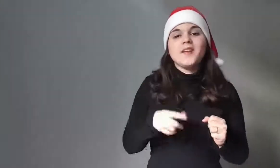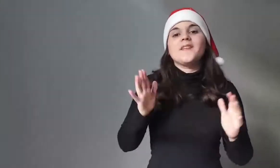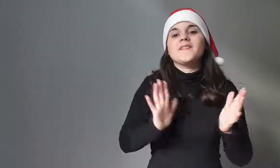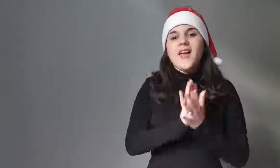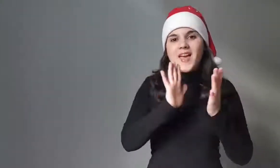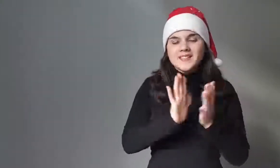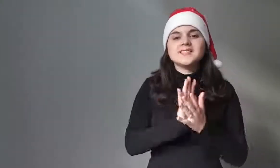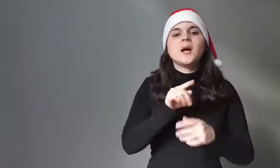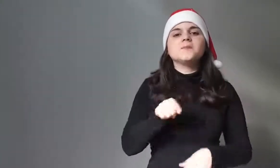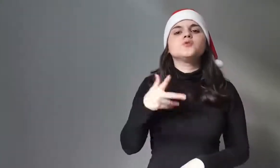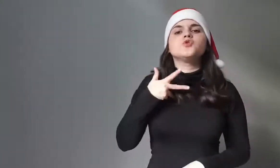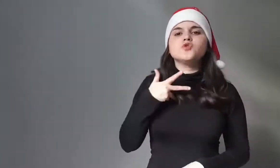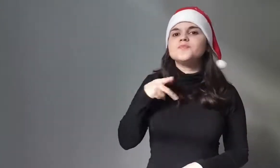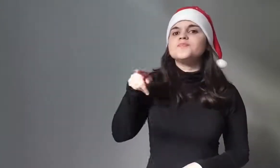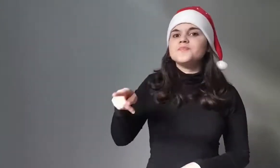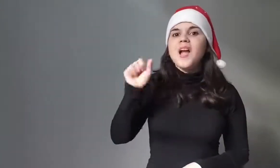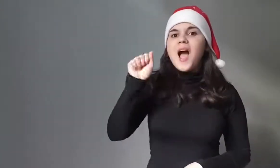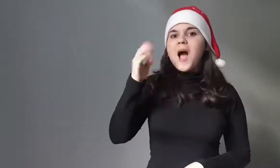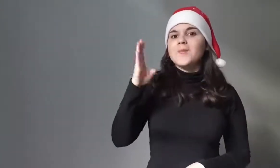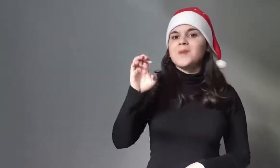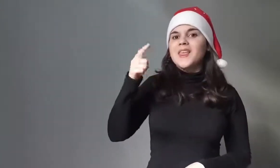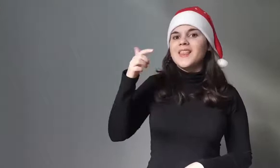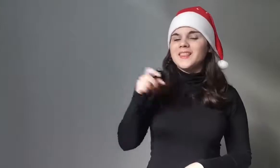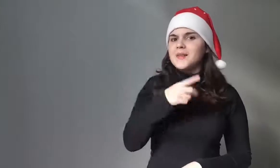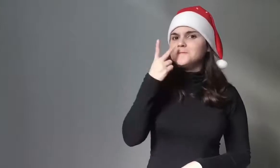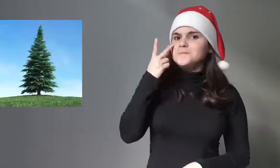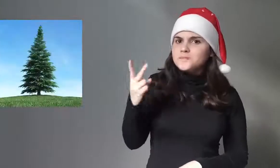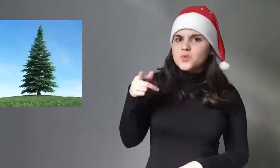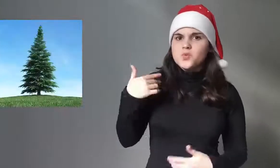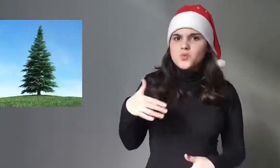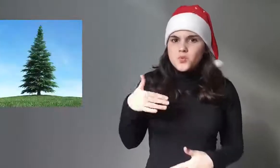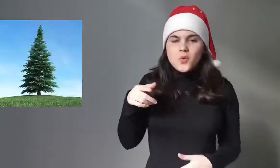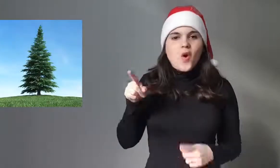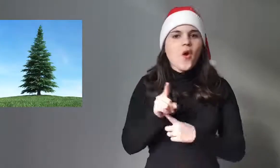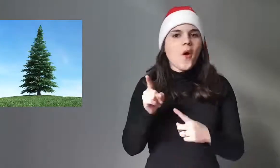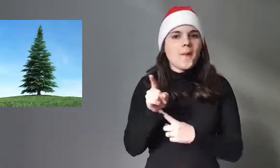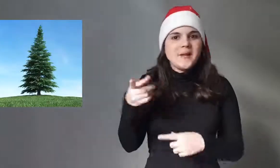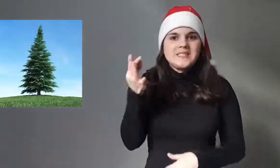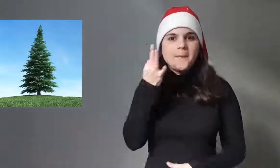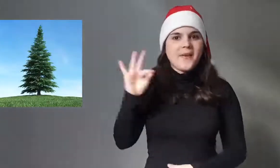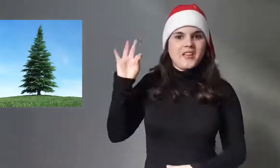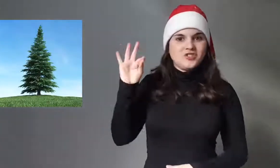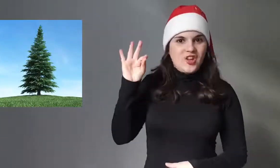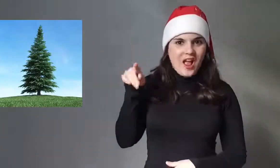and the fir was considered special